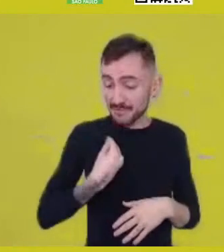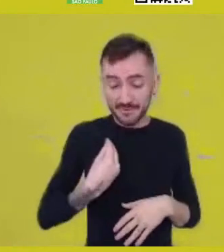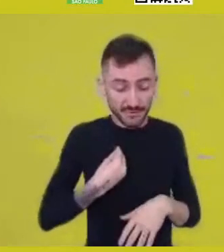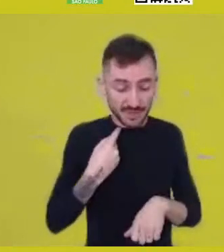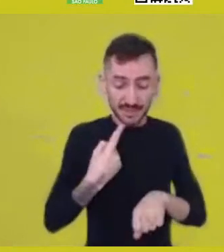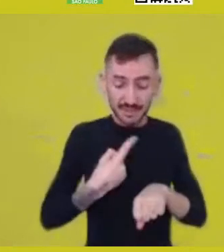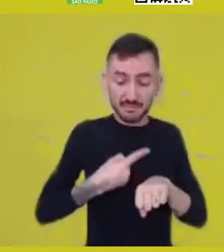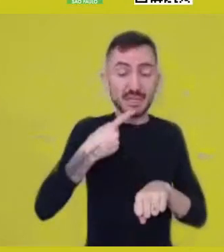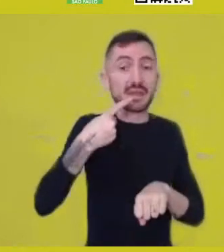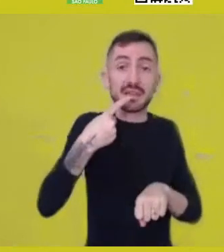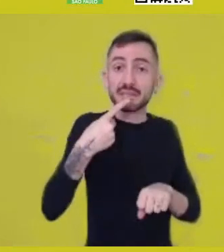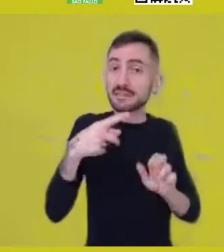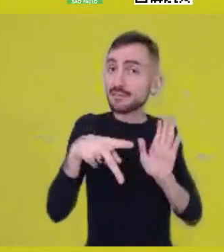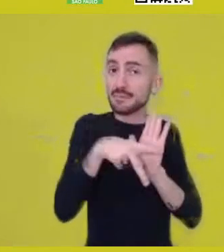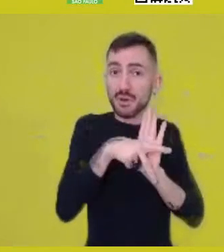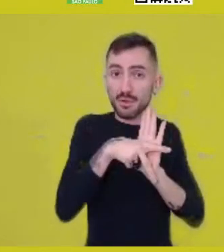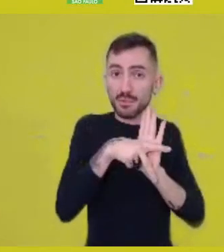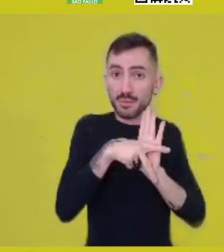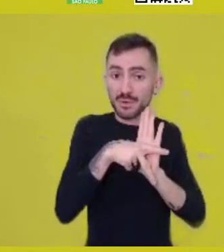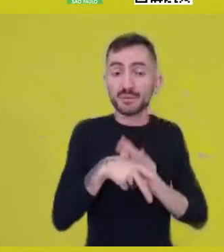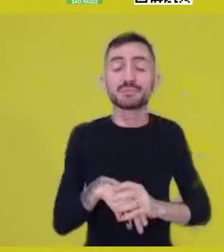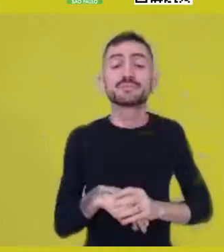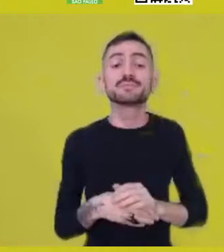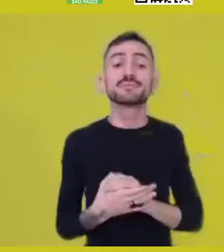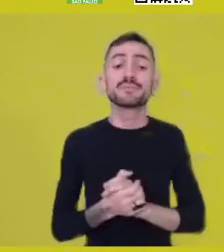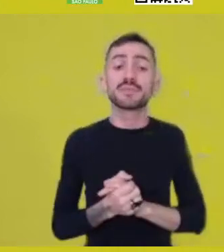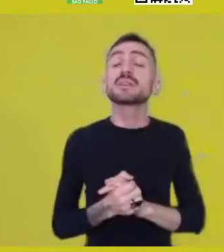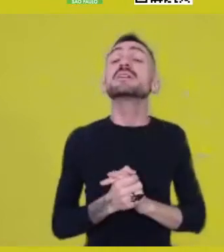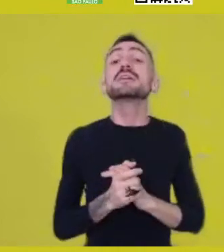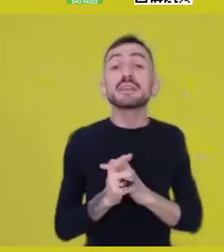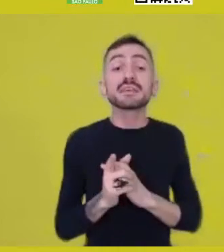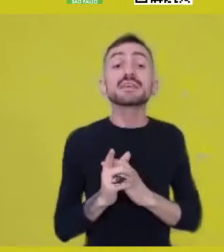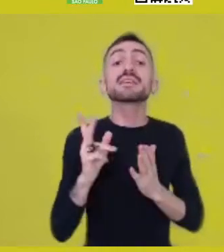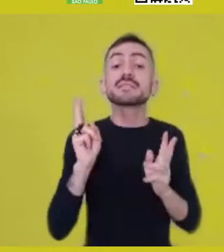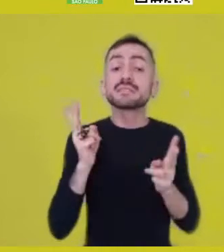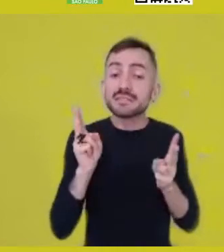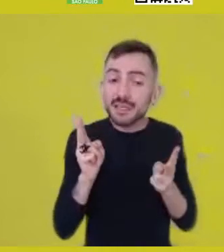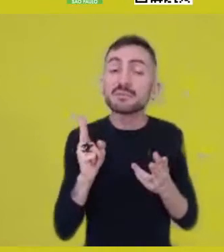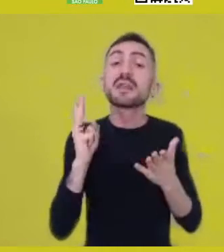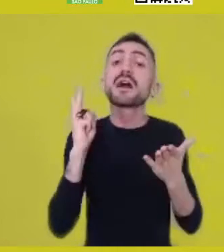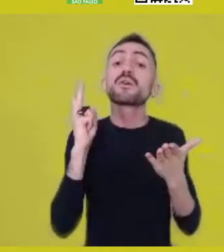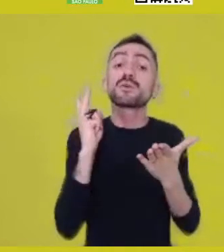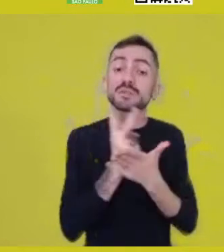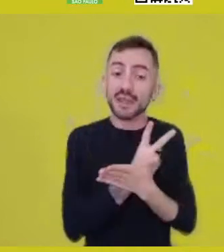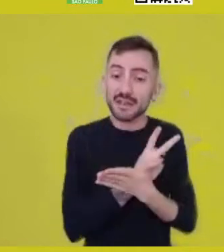stemming from an experience in world-nature,